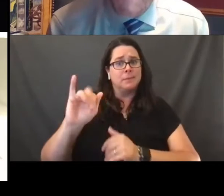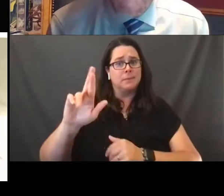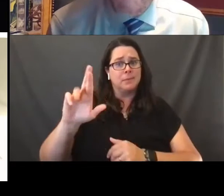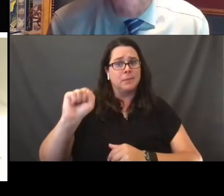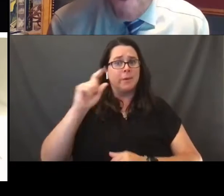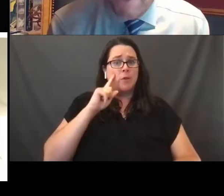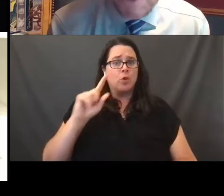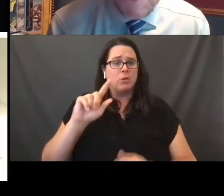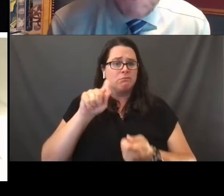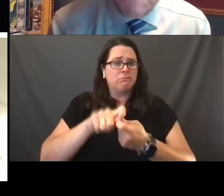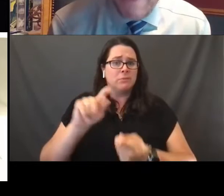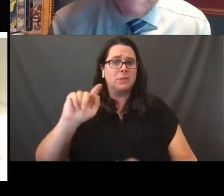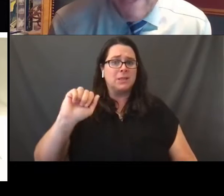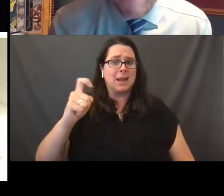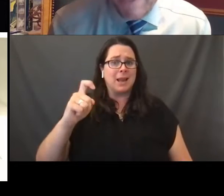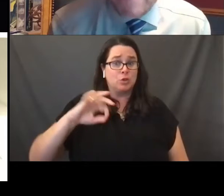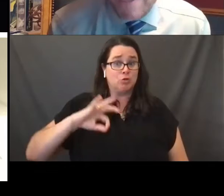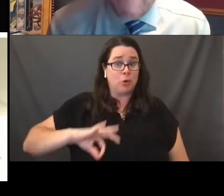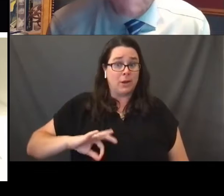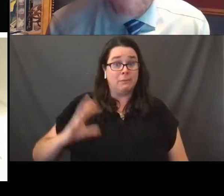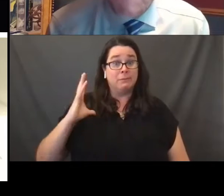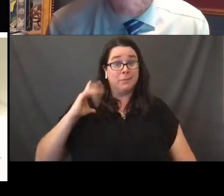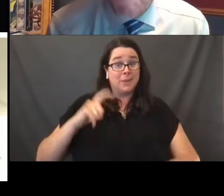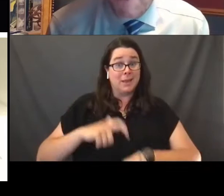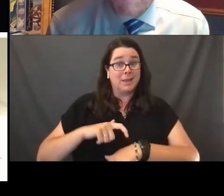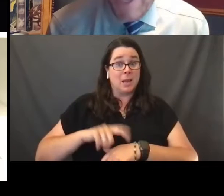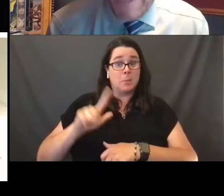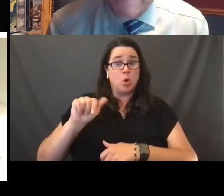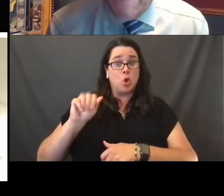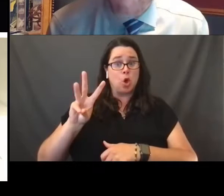and under the laws that existed at that time, the Defense of Marriage Act,